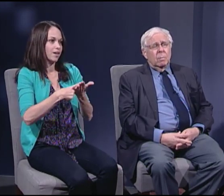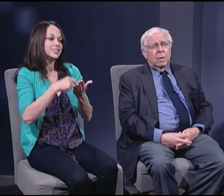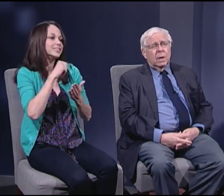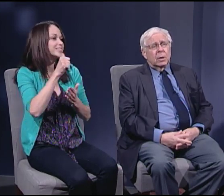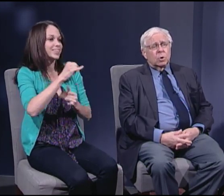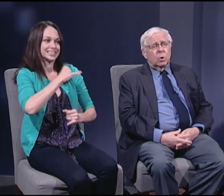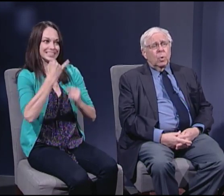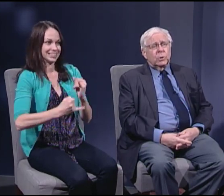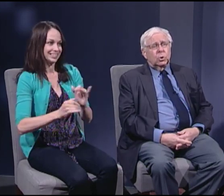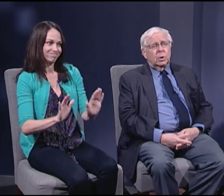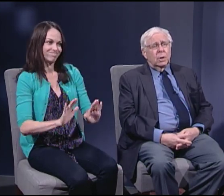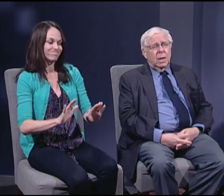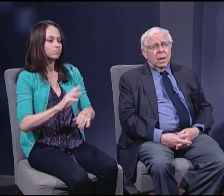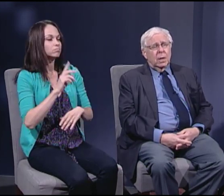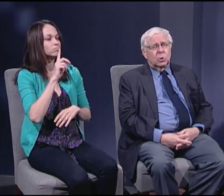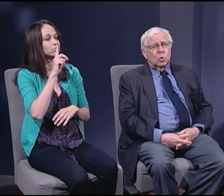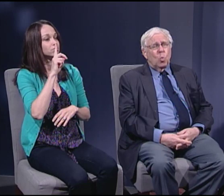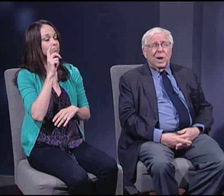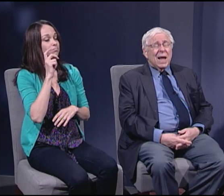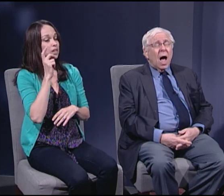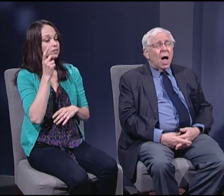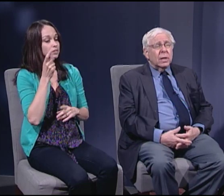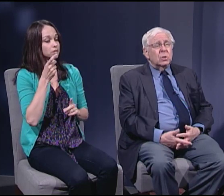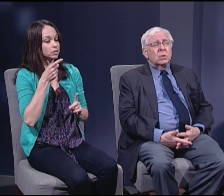because the question is what kinds